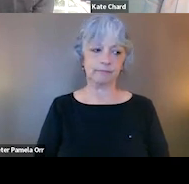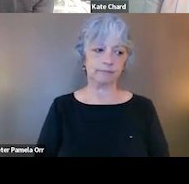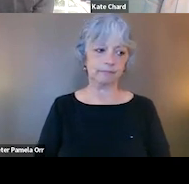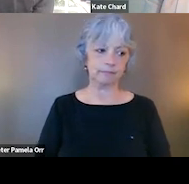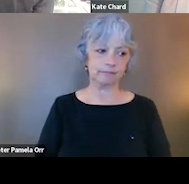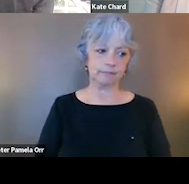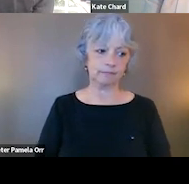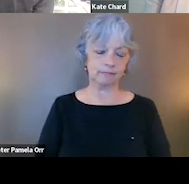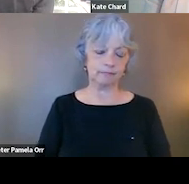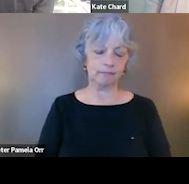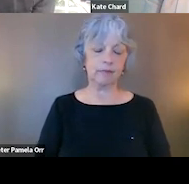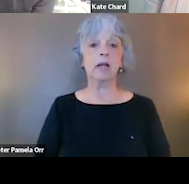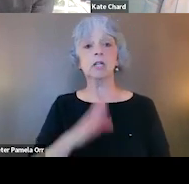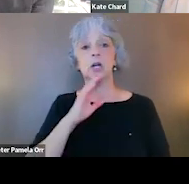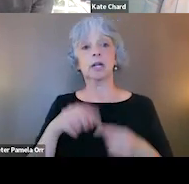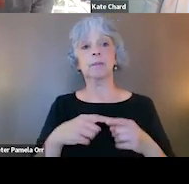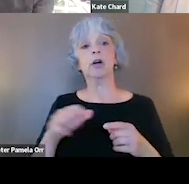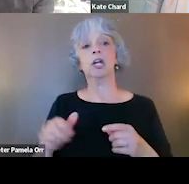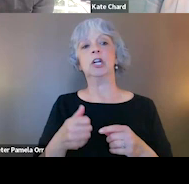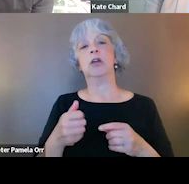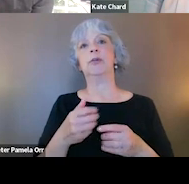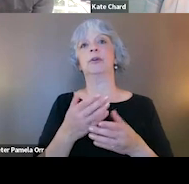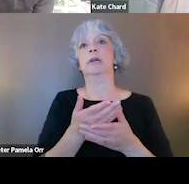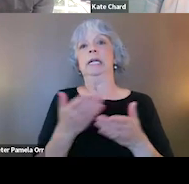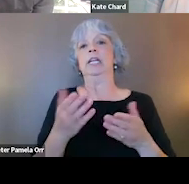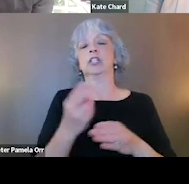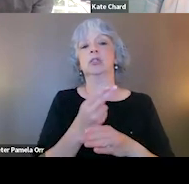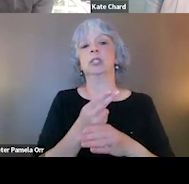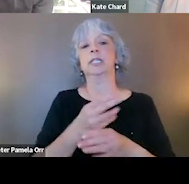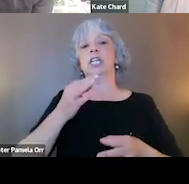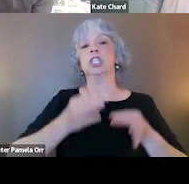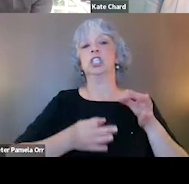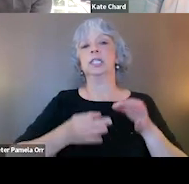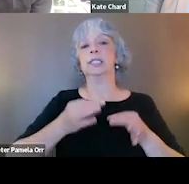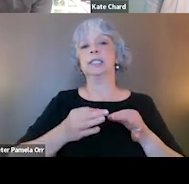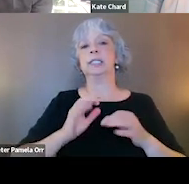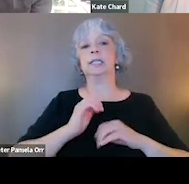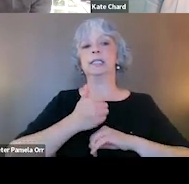And so I wanna talk now about another framework that's often used in justice settings that I think actually really maps well